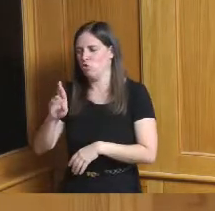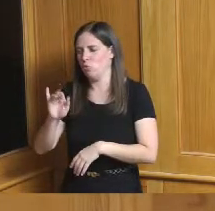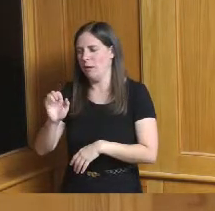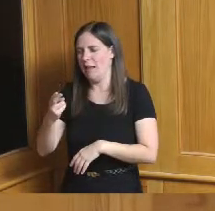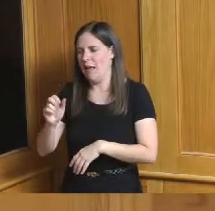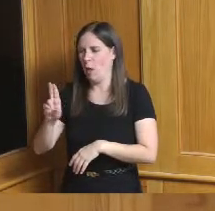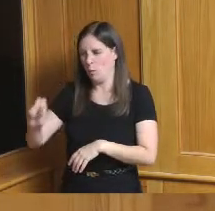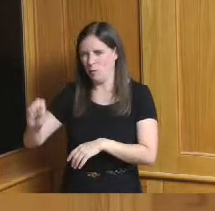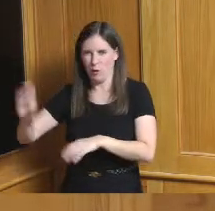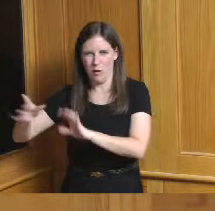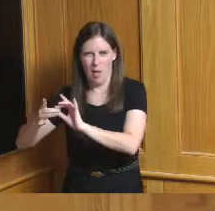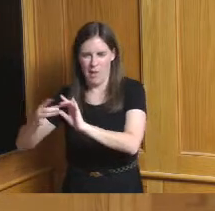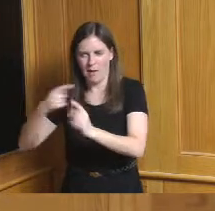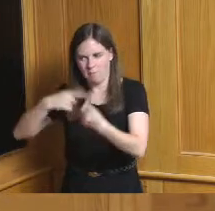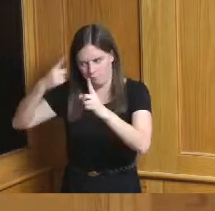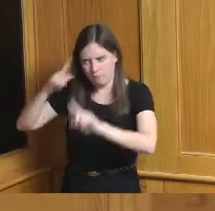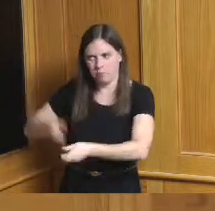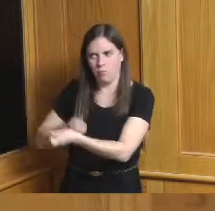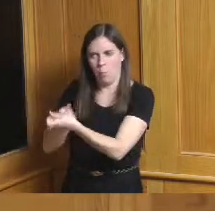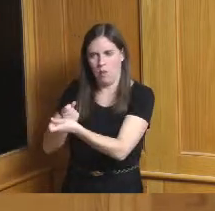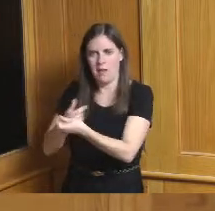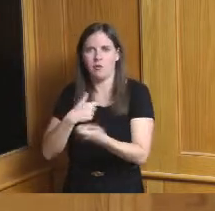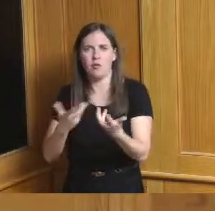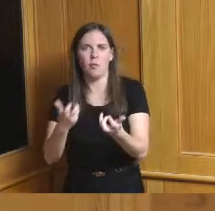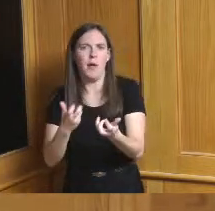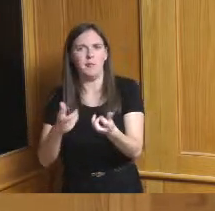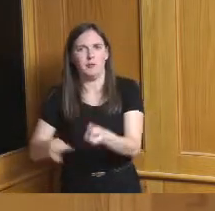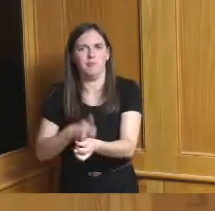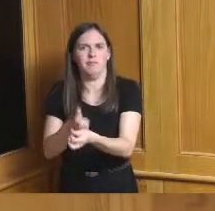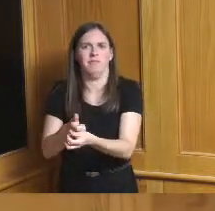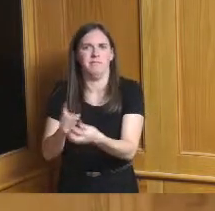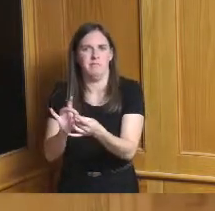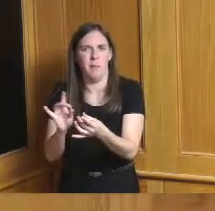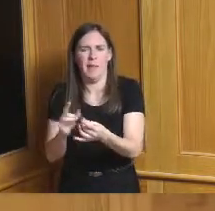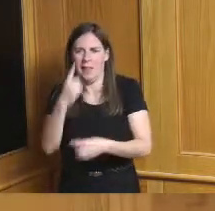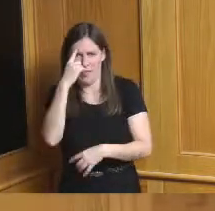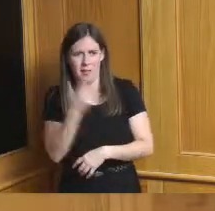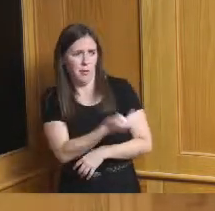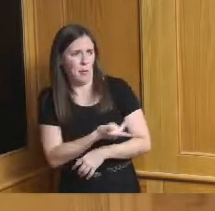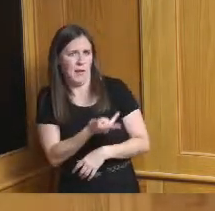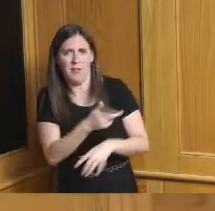and I agree and I and I think that certainly the three of us as a board have been saying